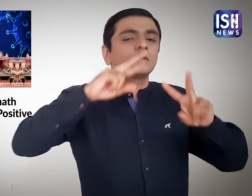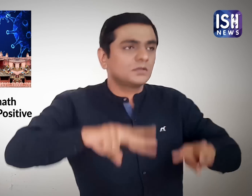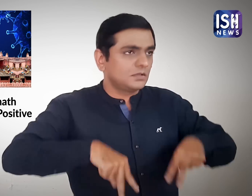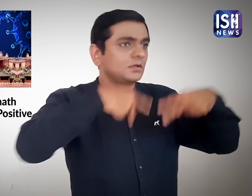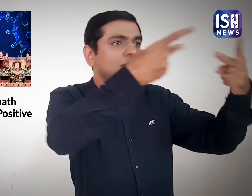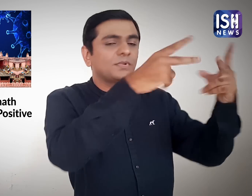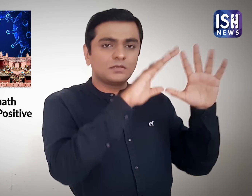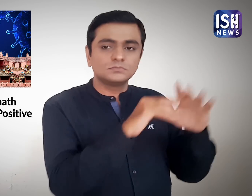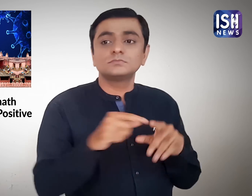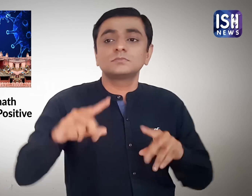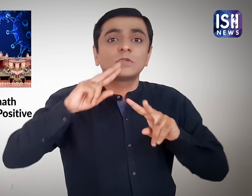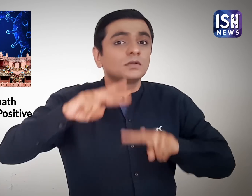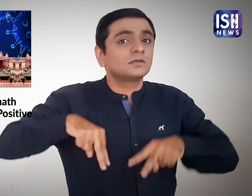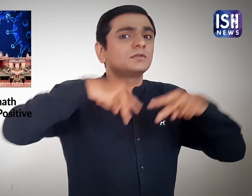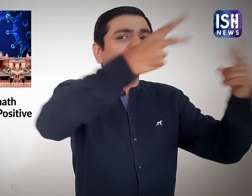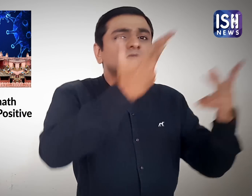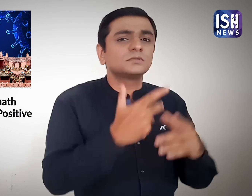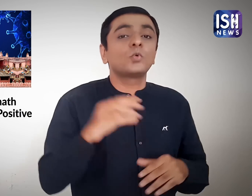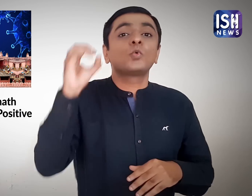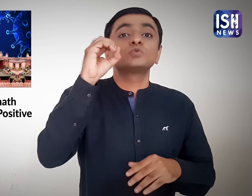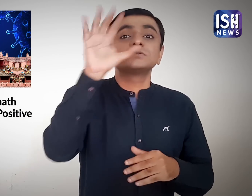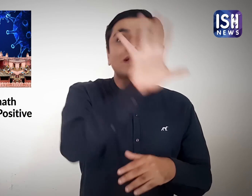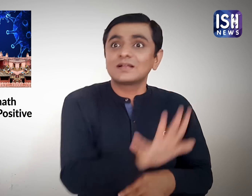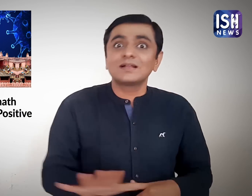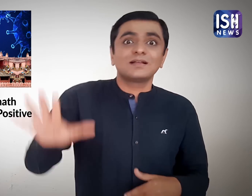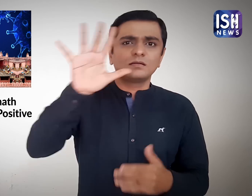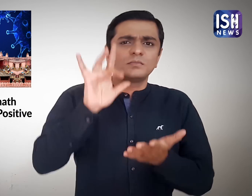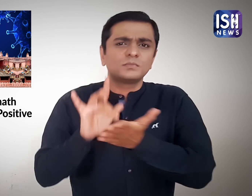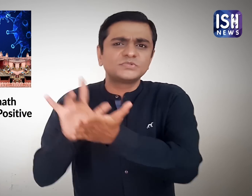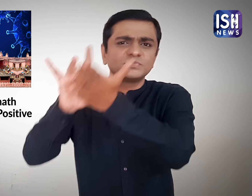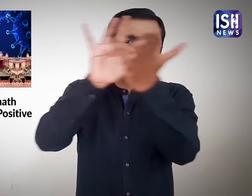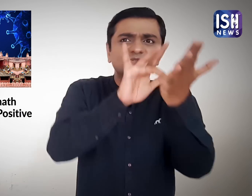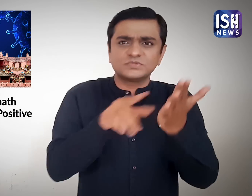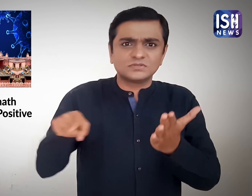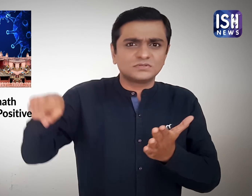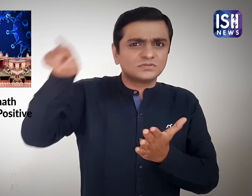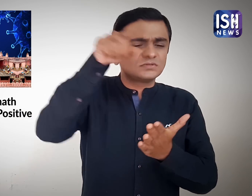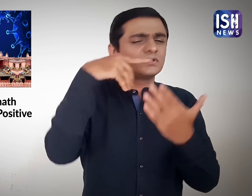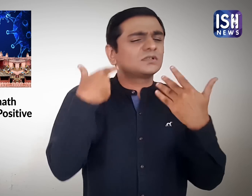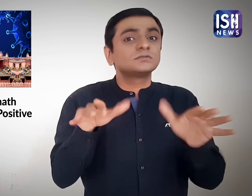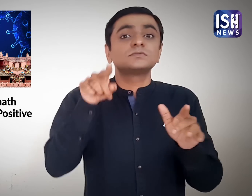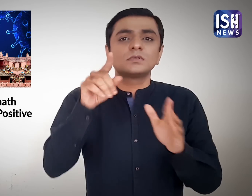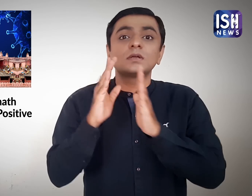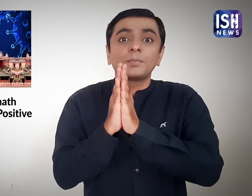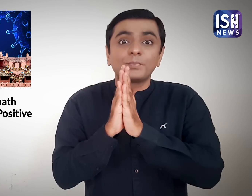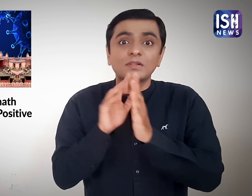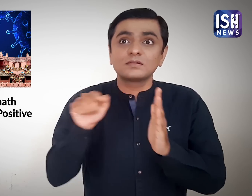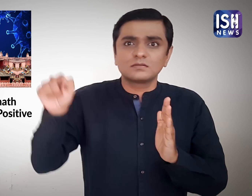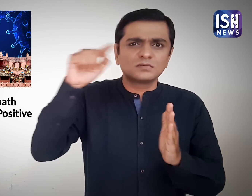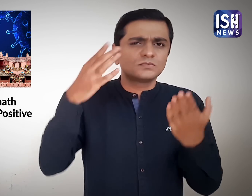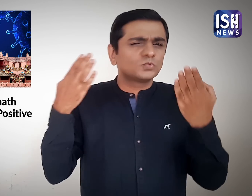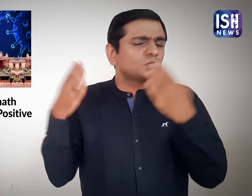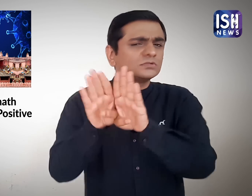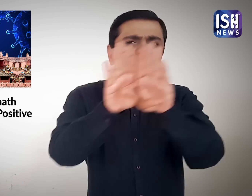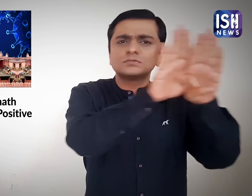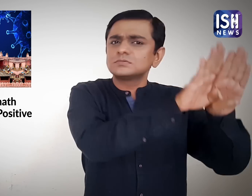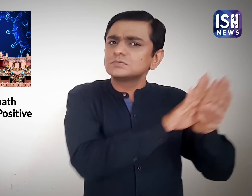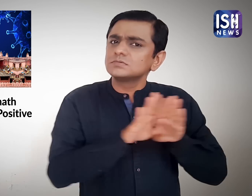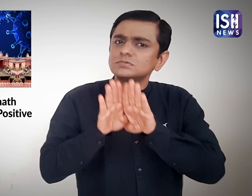The government in an affidavit replied that in Odisha temples have been shut.